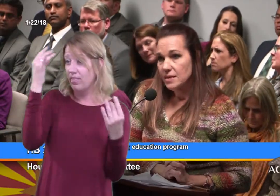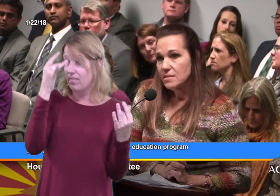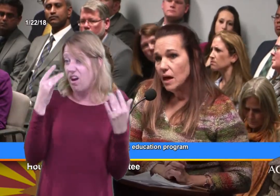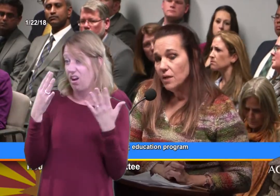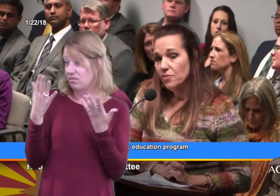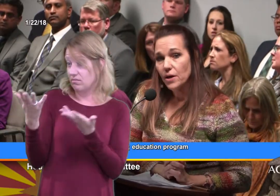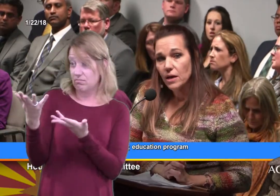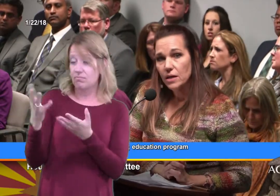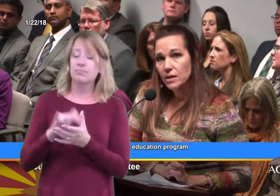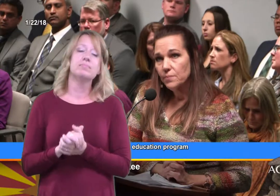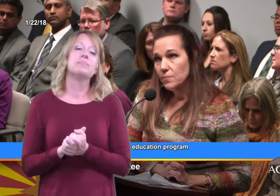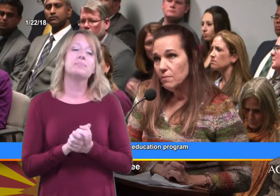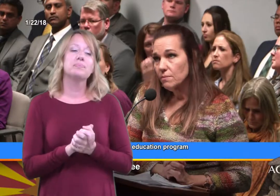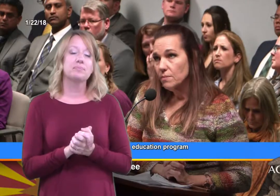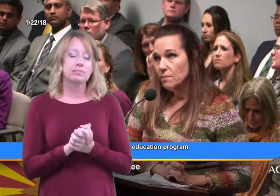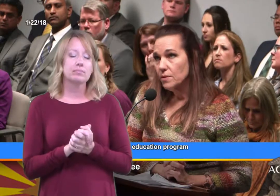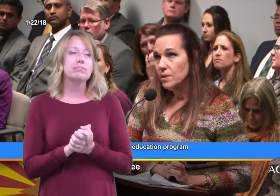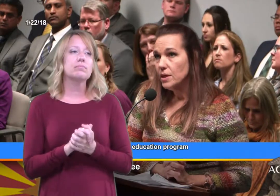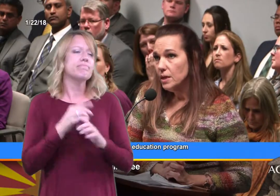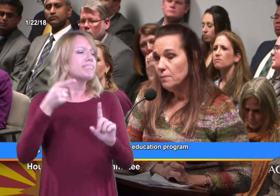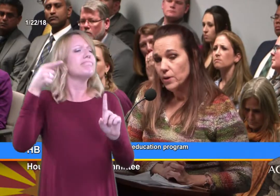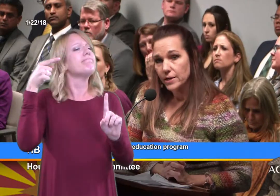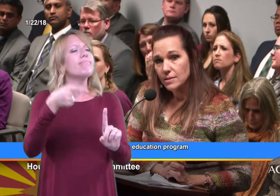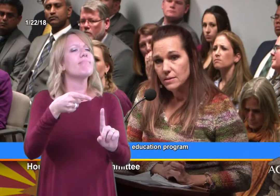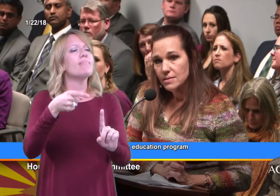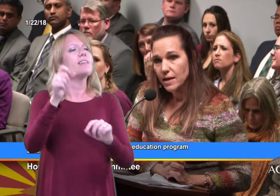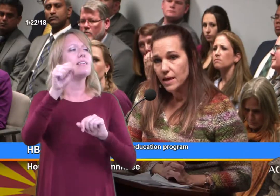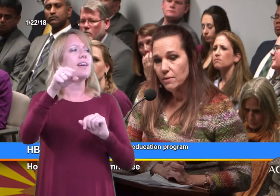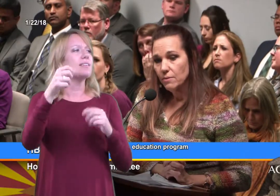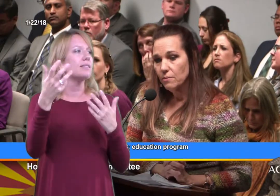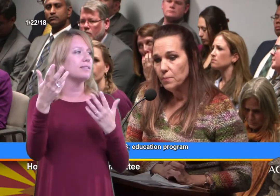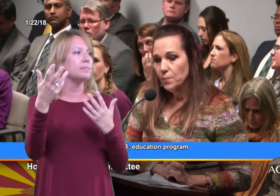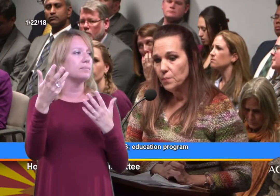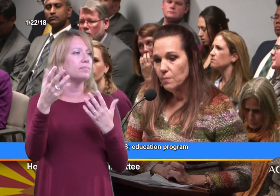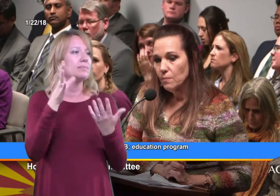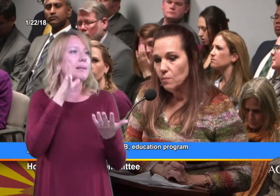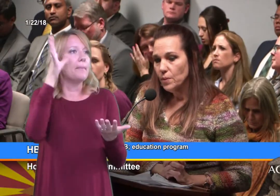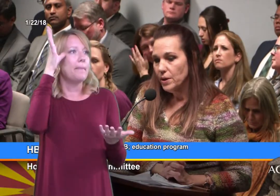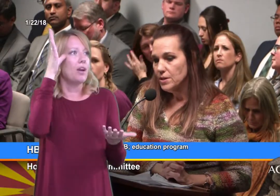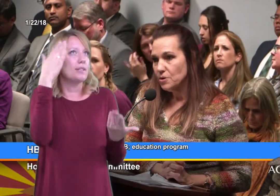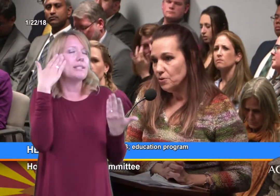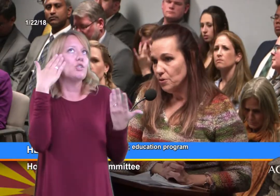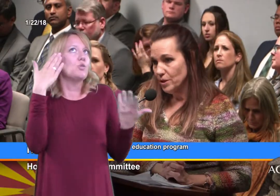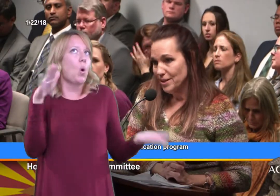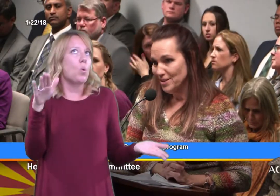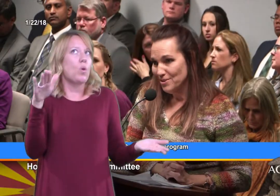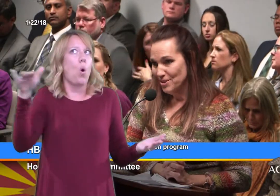Yes. The key point is that parents don't know what they don't know,